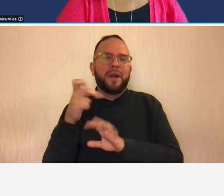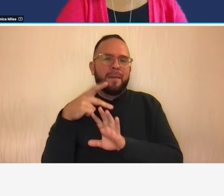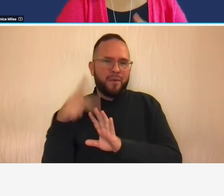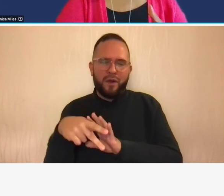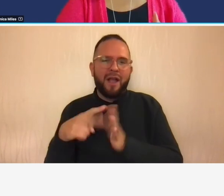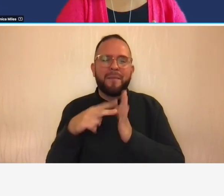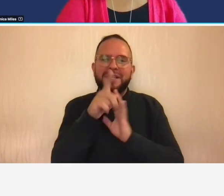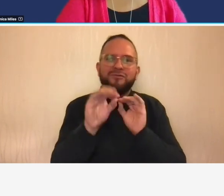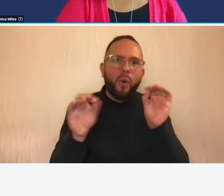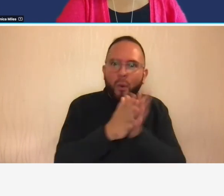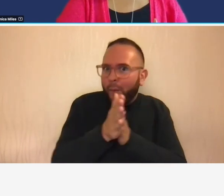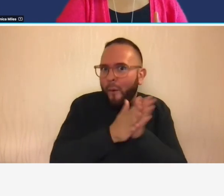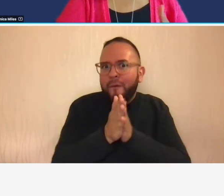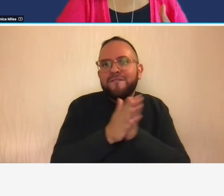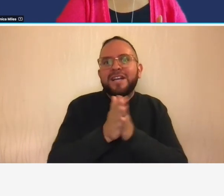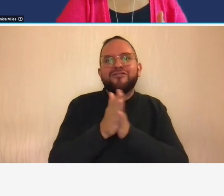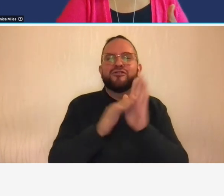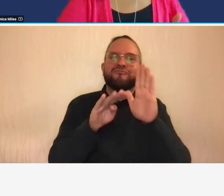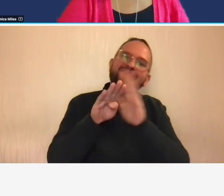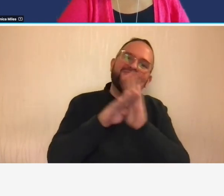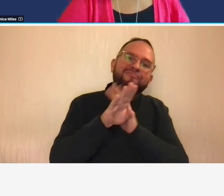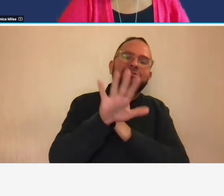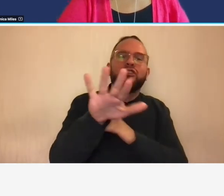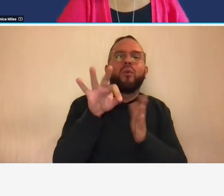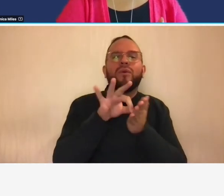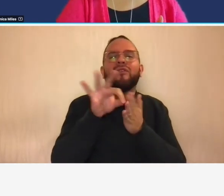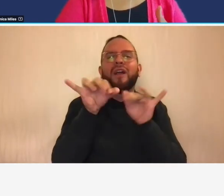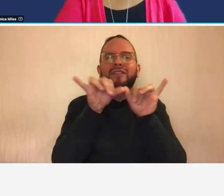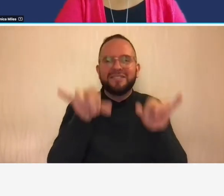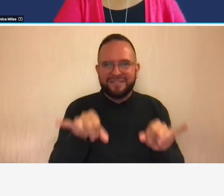developing an adequate accounting system to enable you to get your own rate so it's on